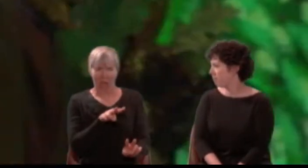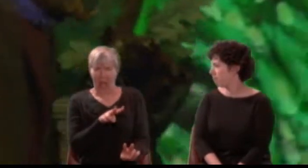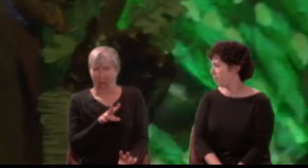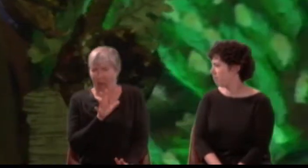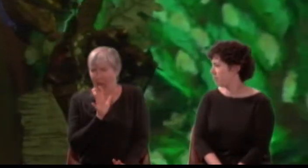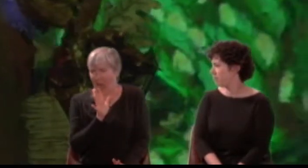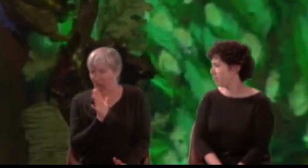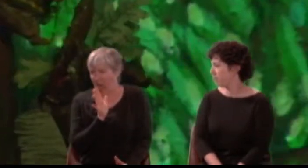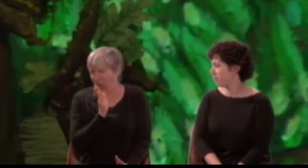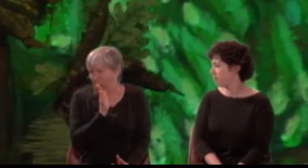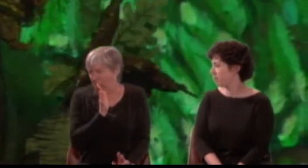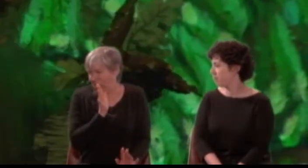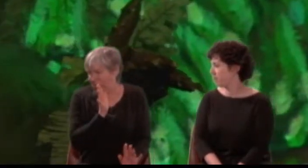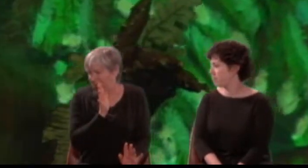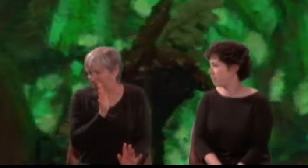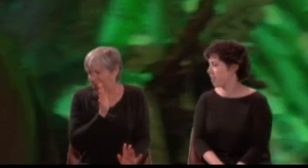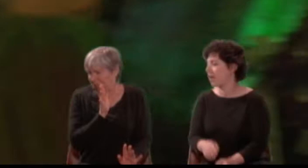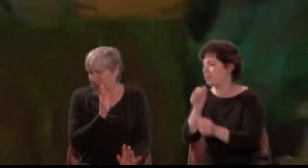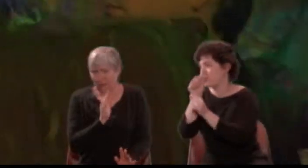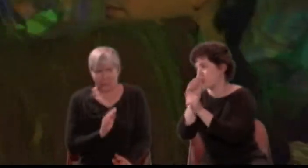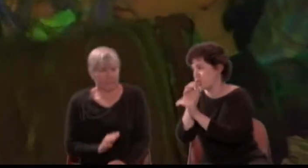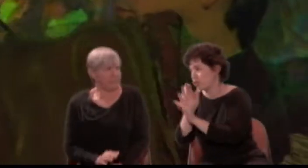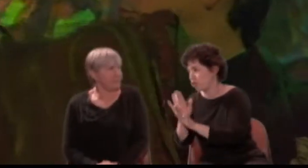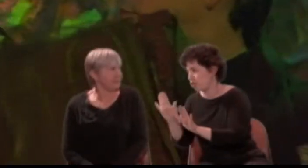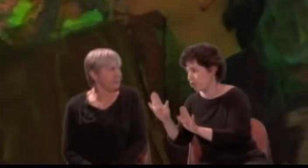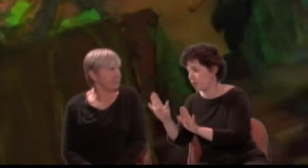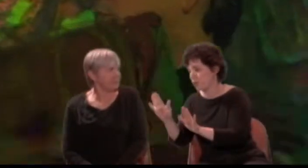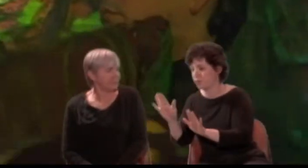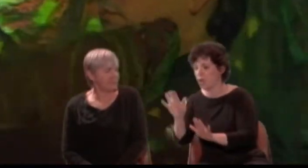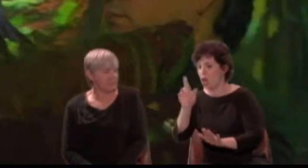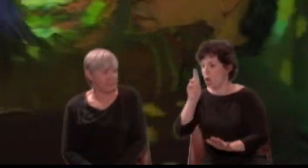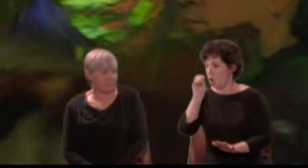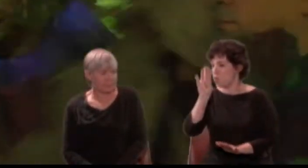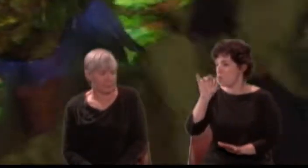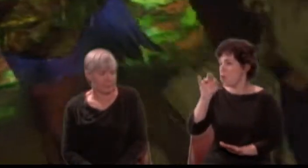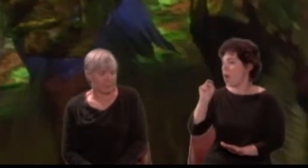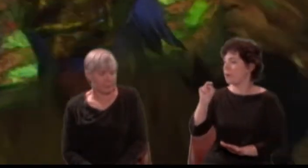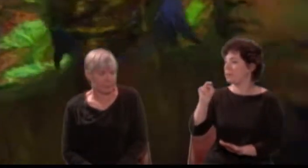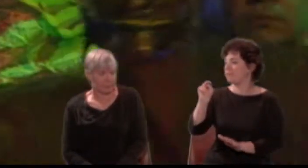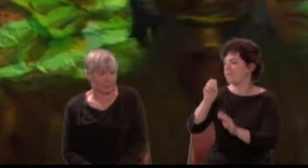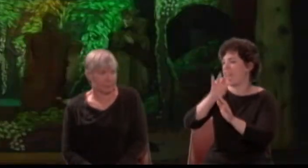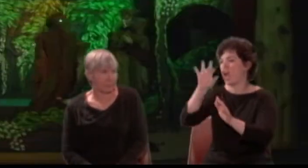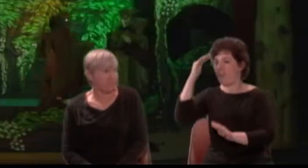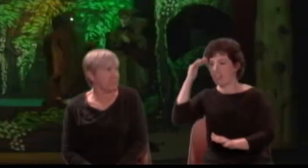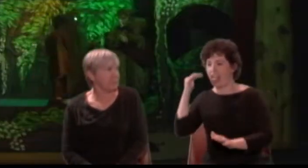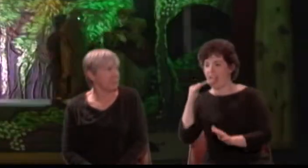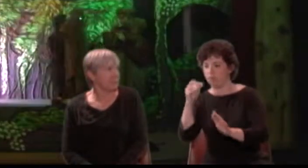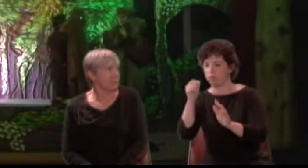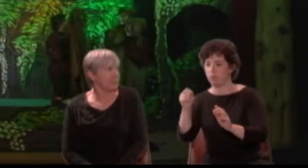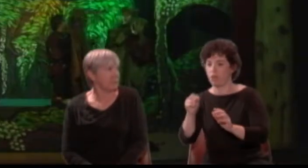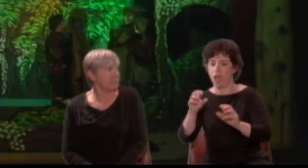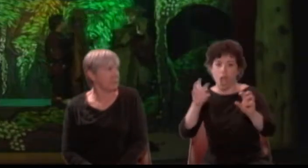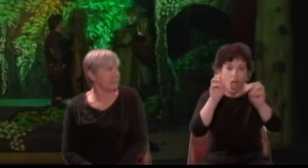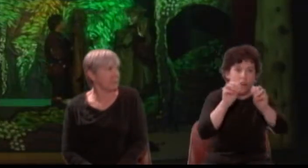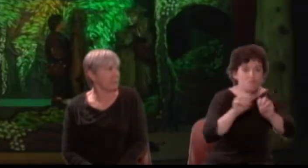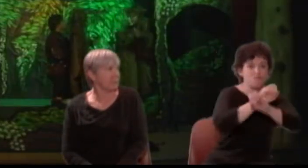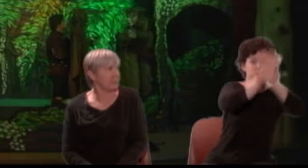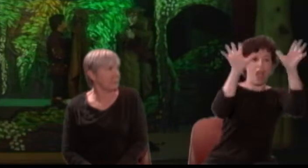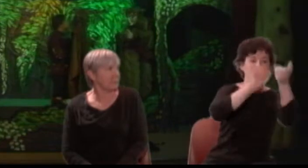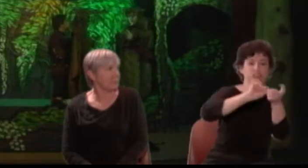Oberon: Silence awhile. Robin, take off his head. [Loud sound]